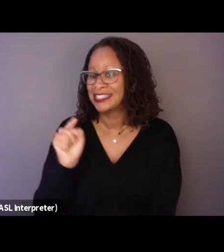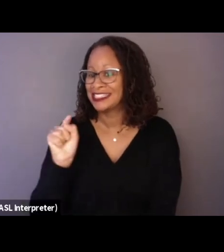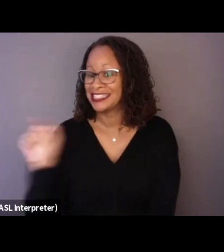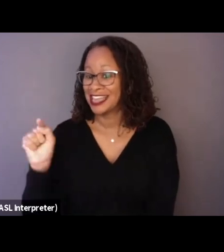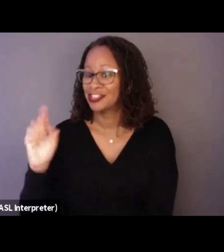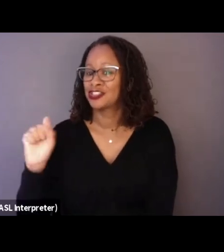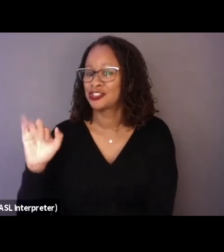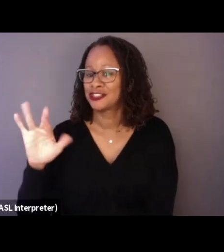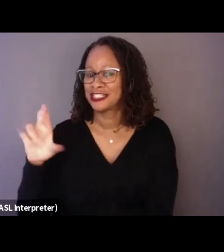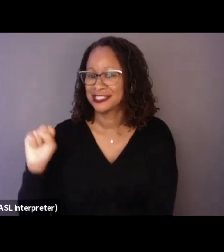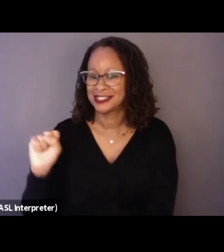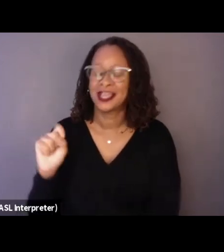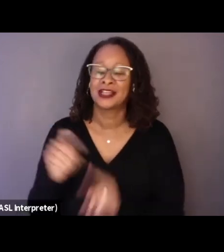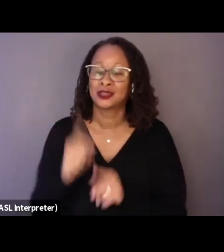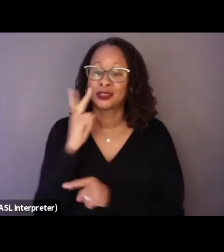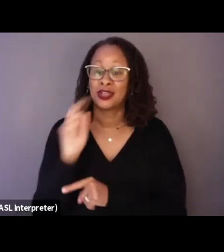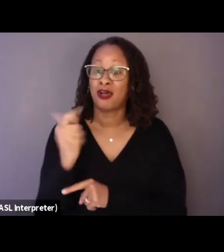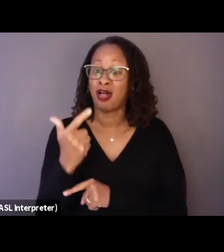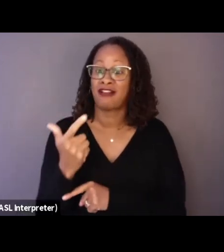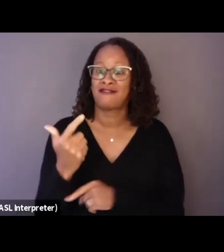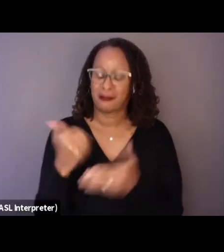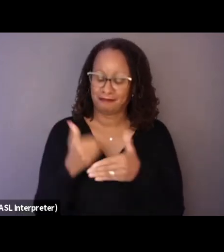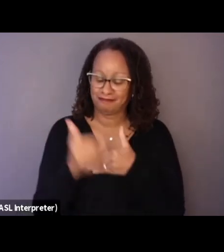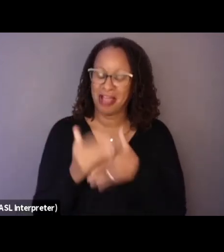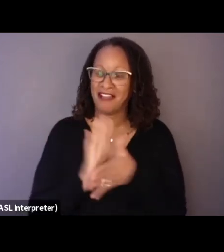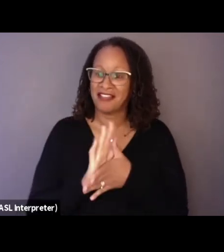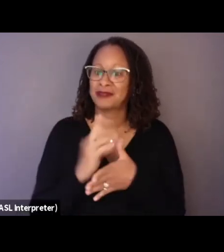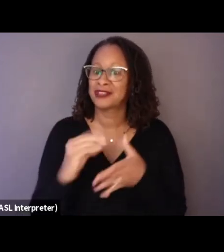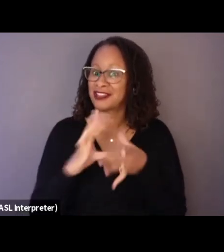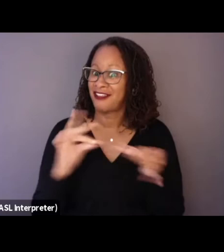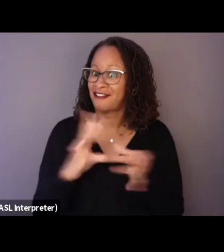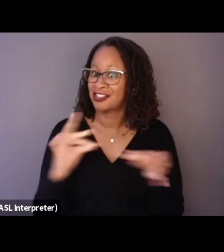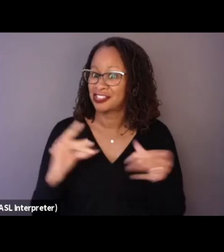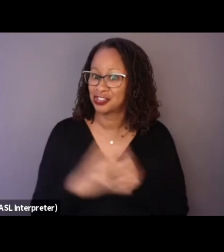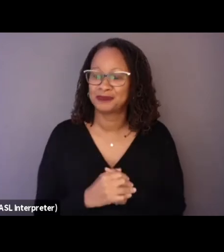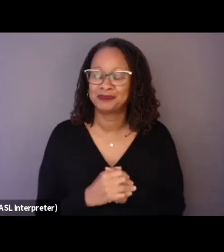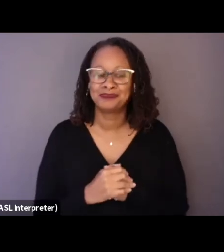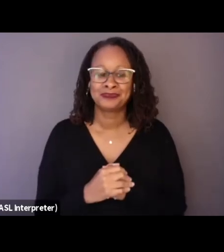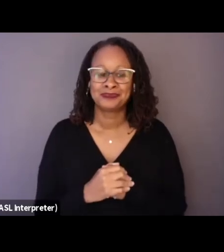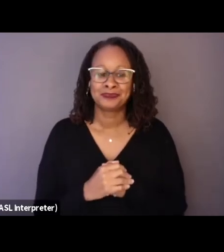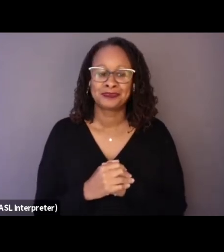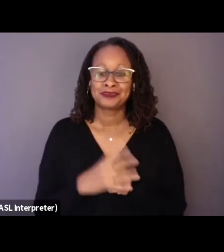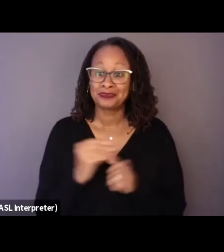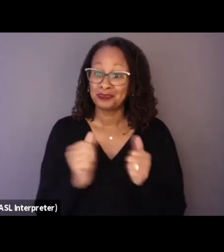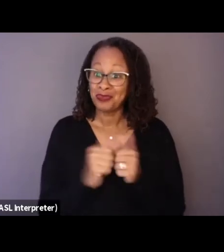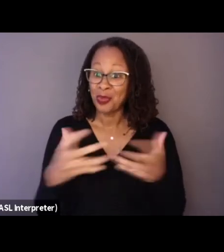to see all of our upcoming films and conversations. And without any further ado,